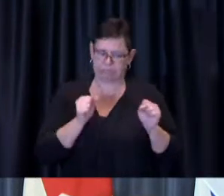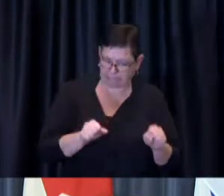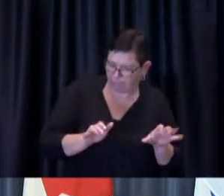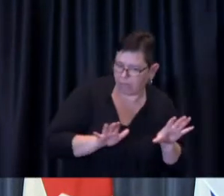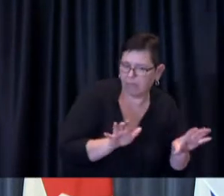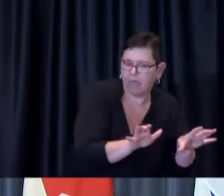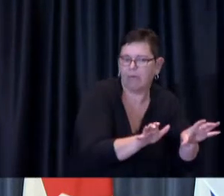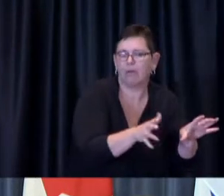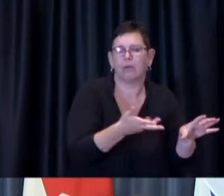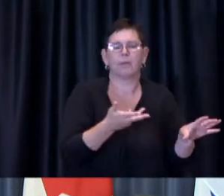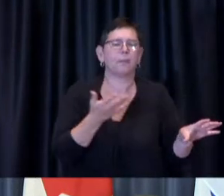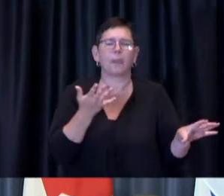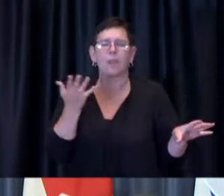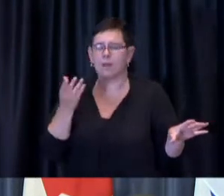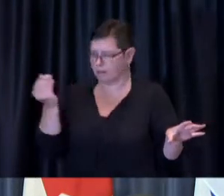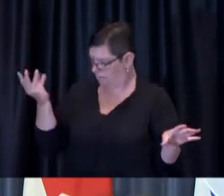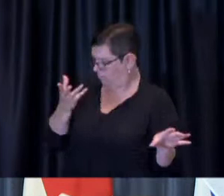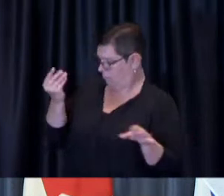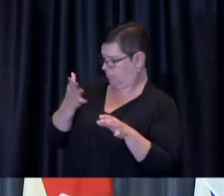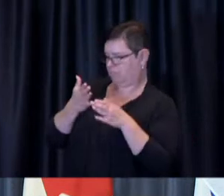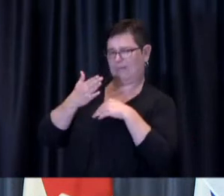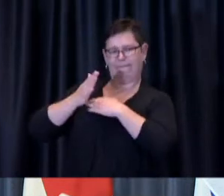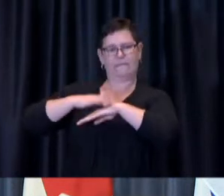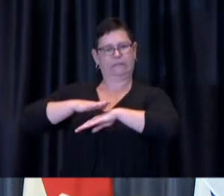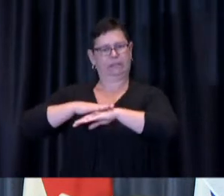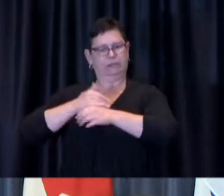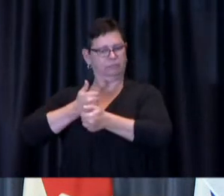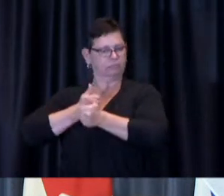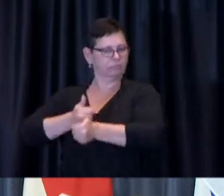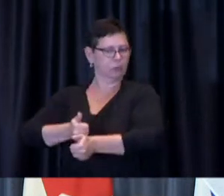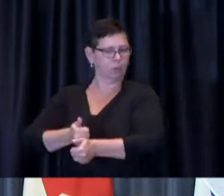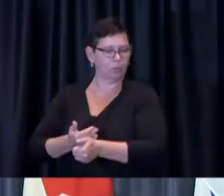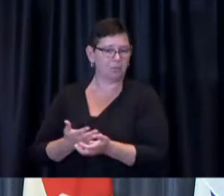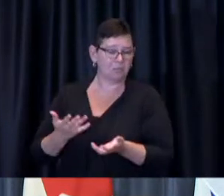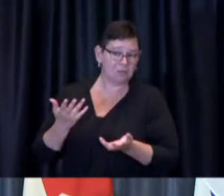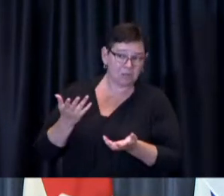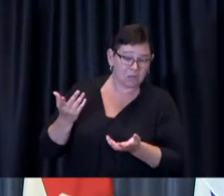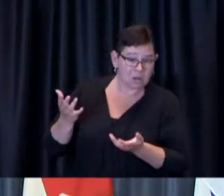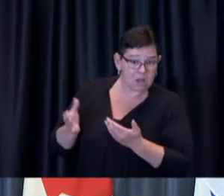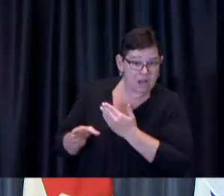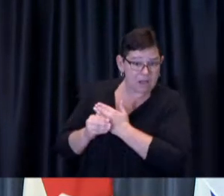i think the only thing i would add to that which the mayor has already said is that you know this